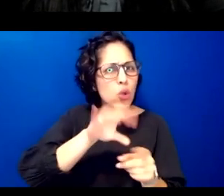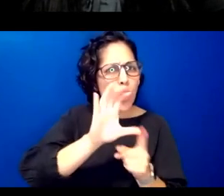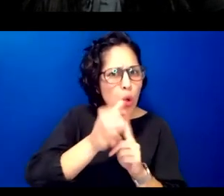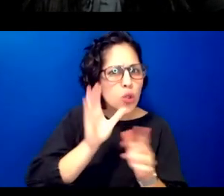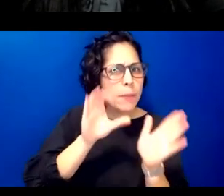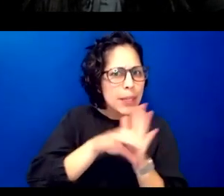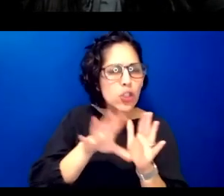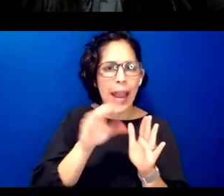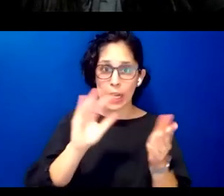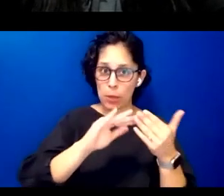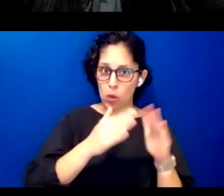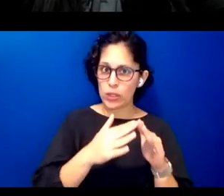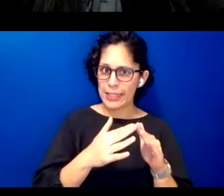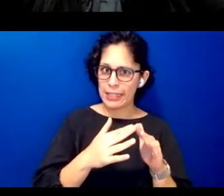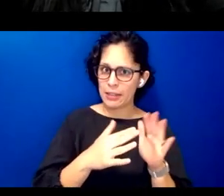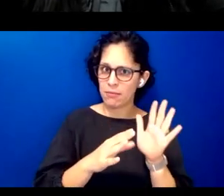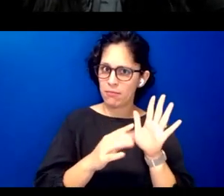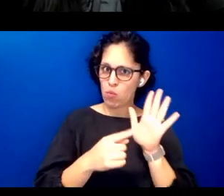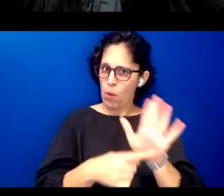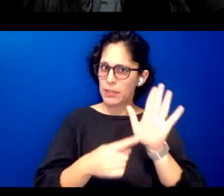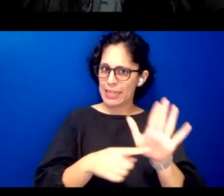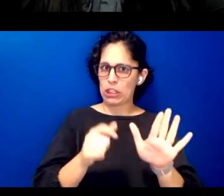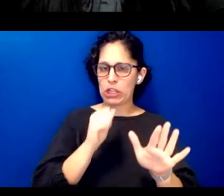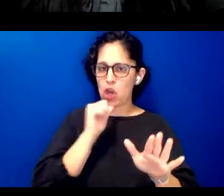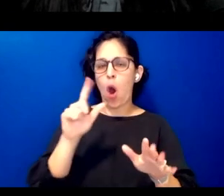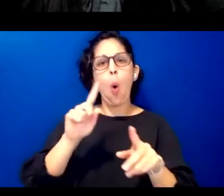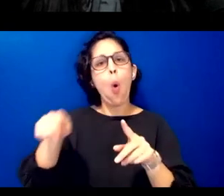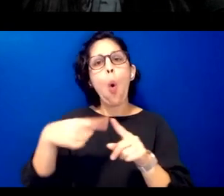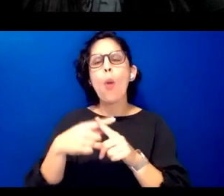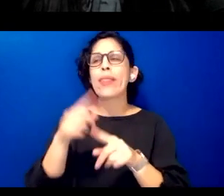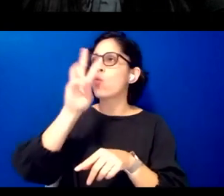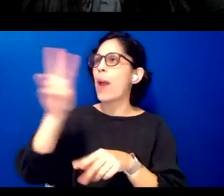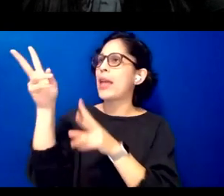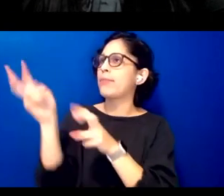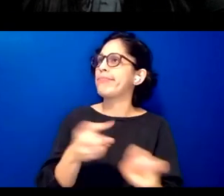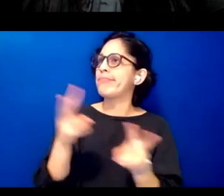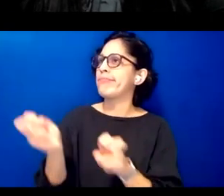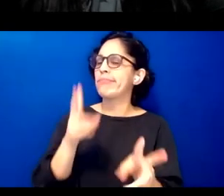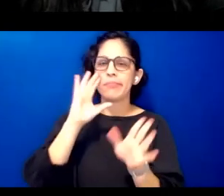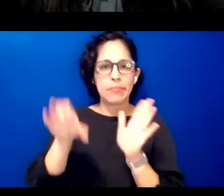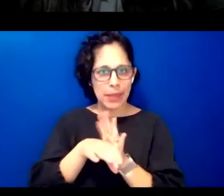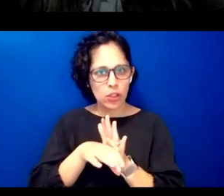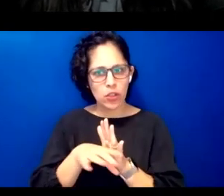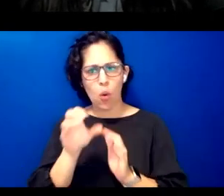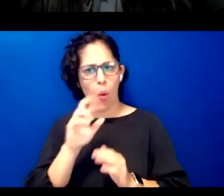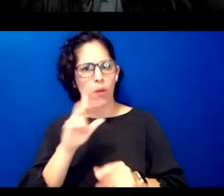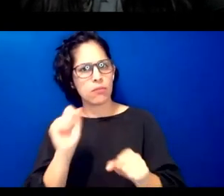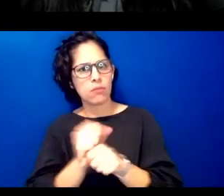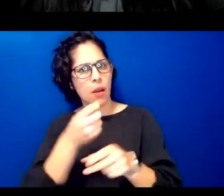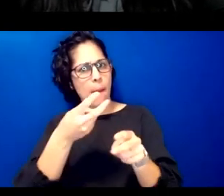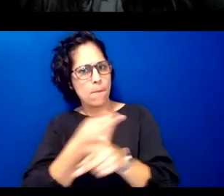photos and culturally appropriate phrases or learning activities oftentimes language